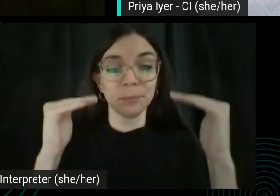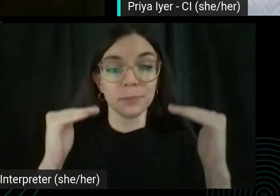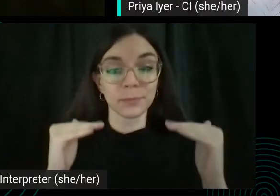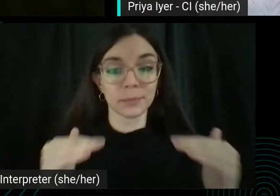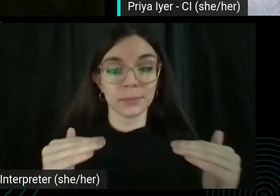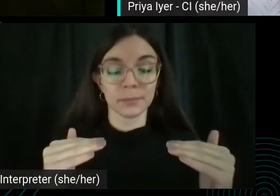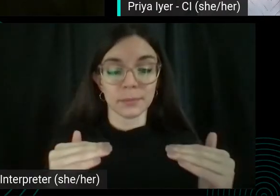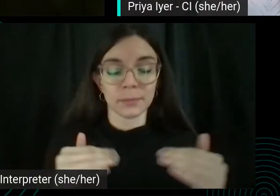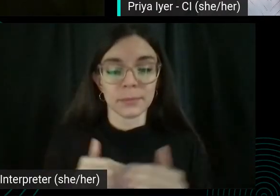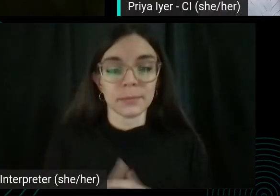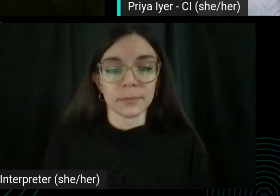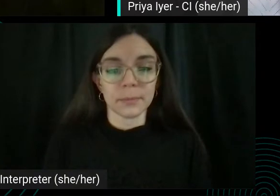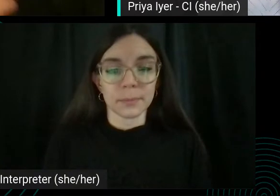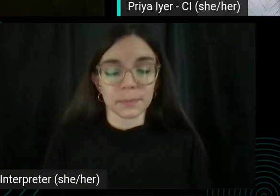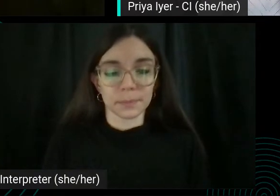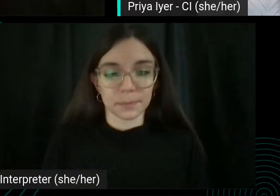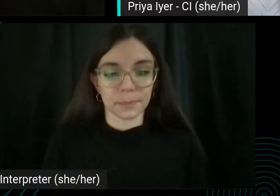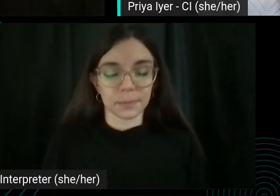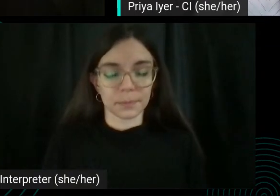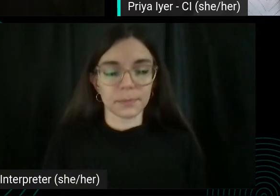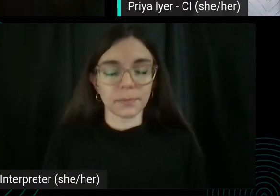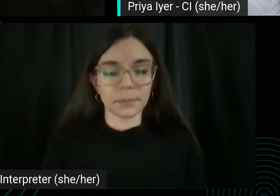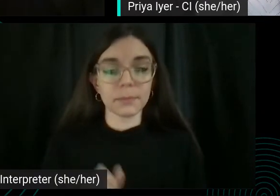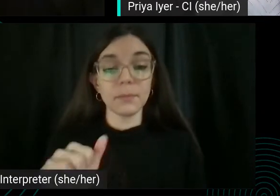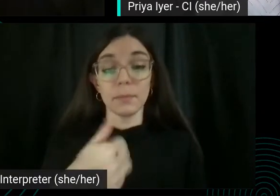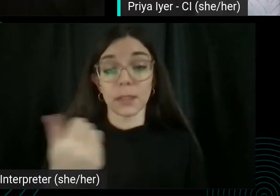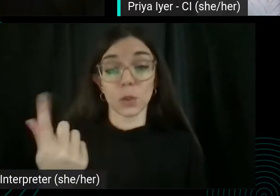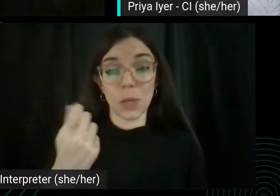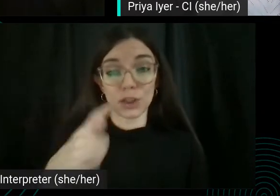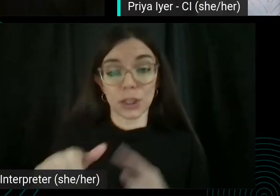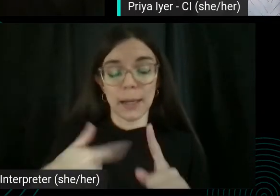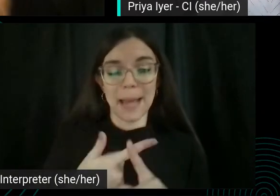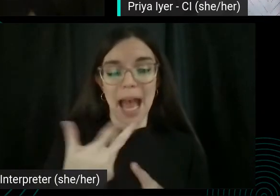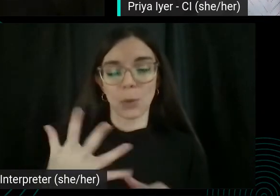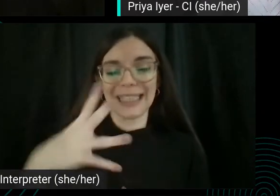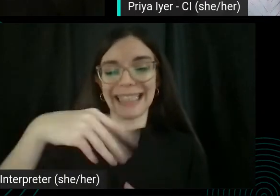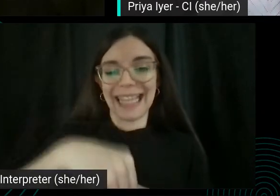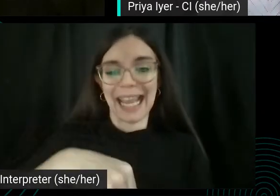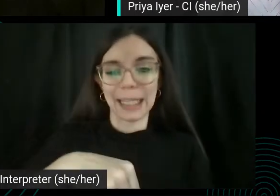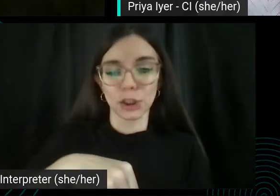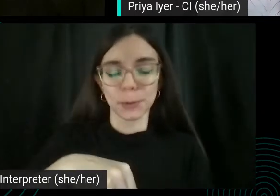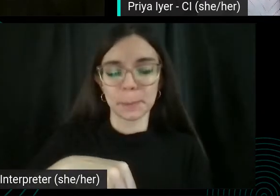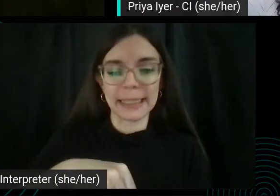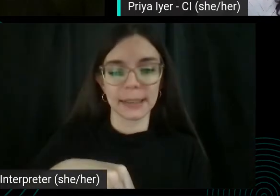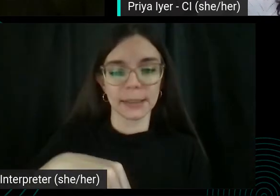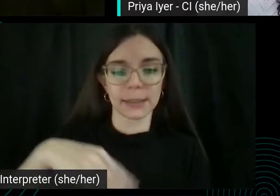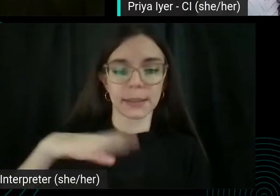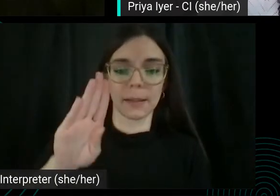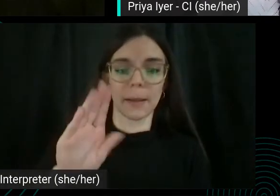We have a question here about engagement baiting. I know you had touched on the fact that Google can sometimes